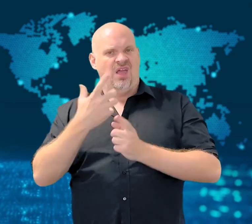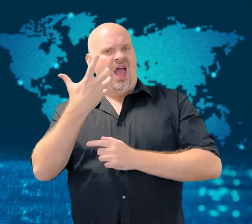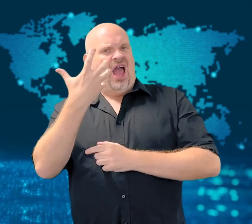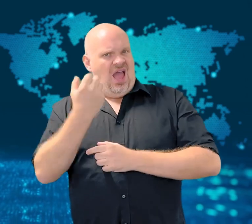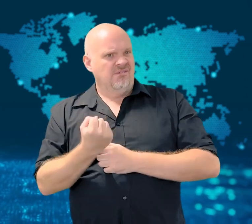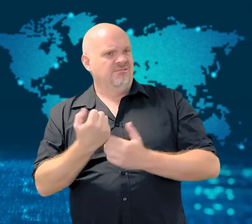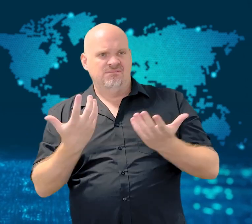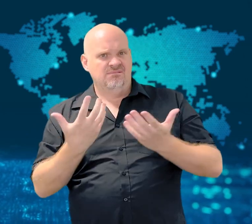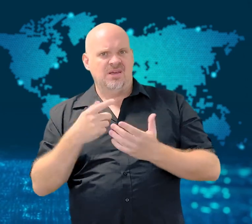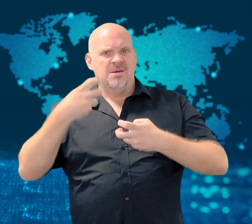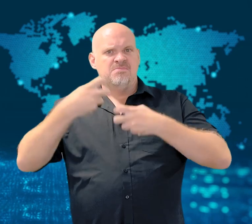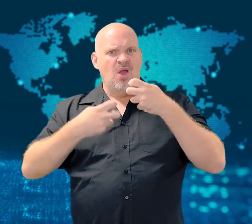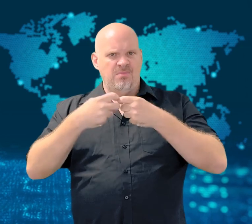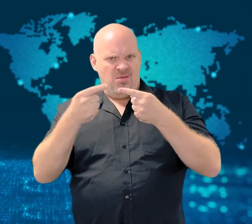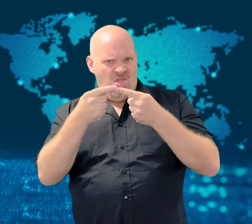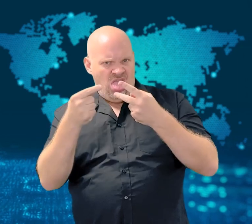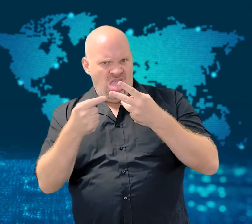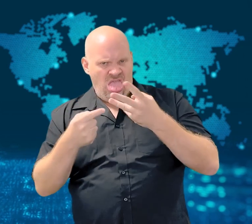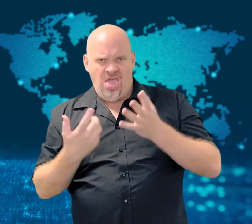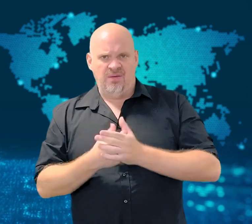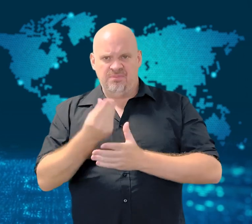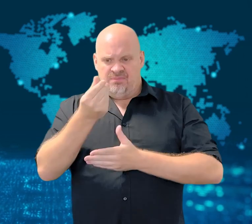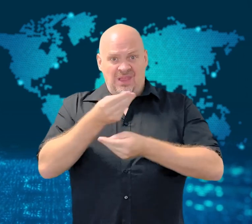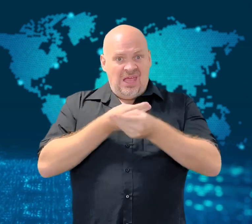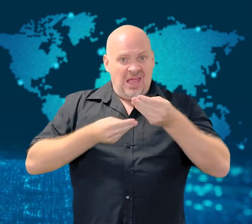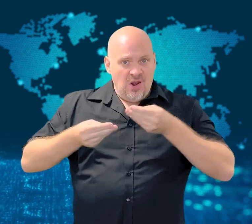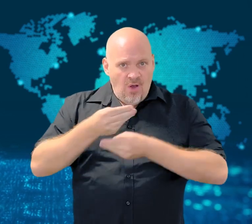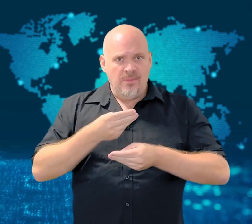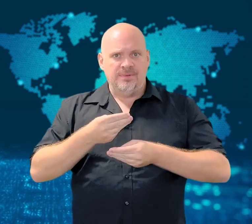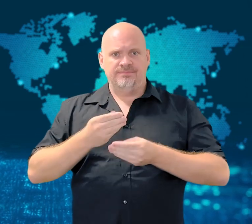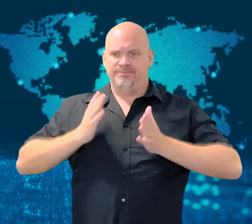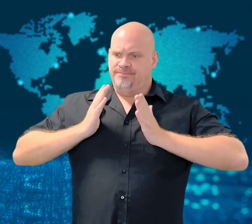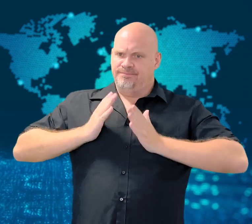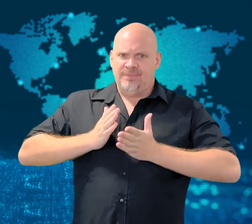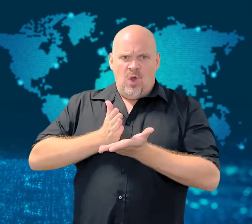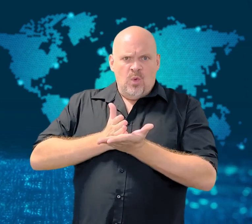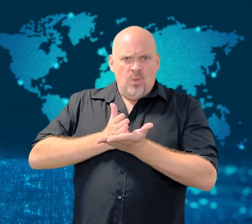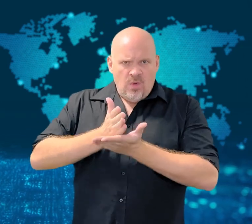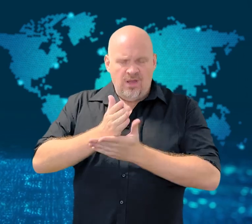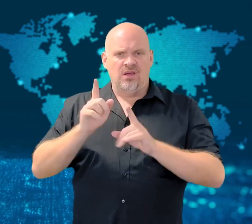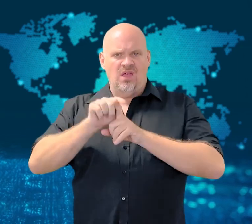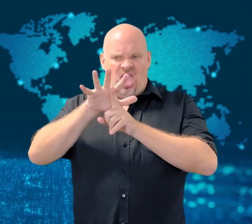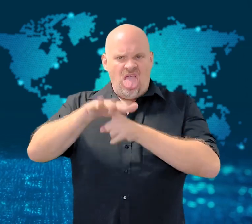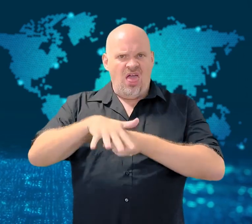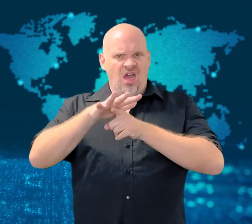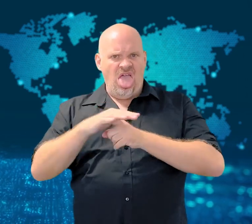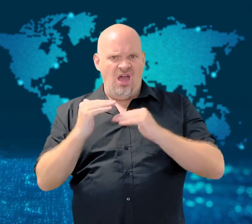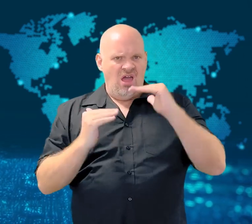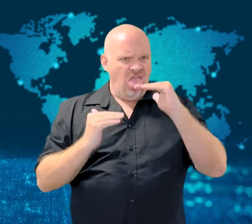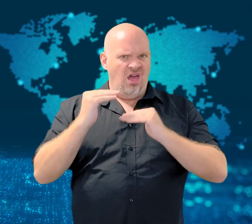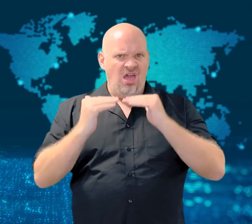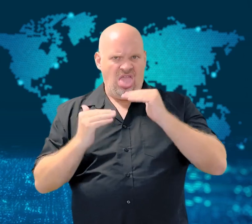Protesters are highlighting a combination of problems in addition to Amini's death